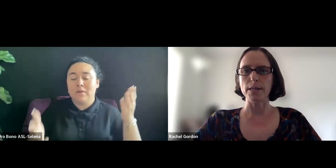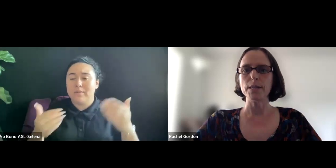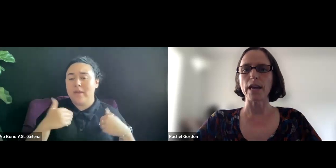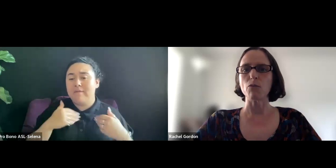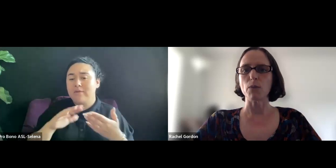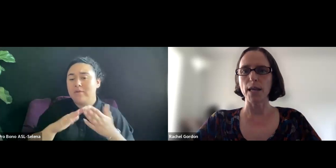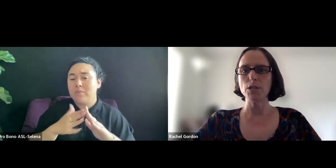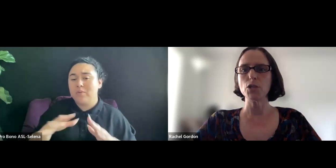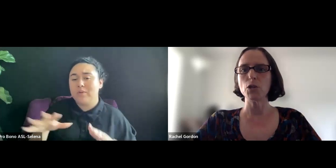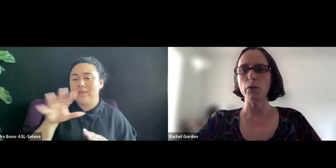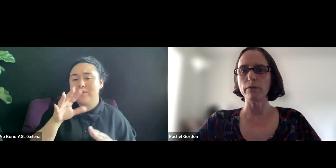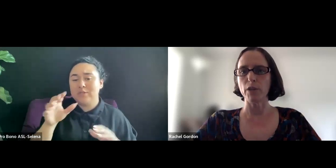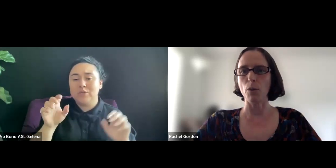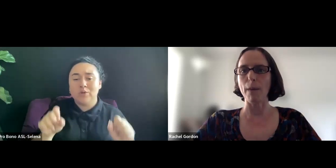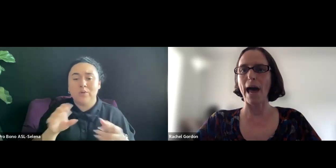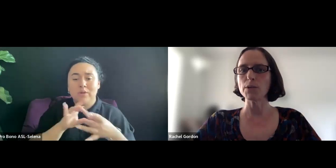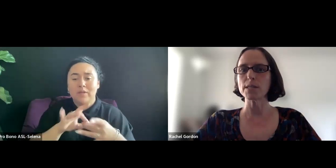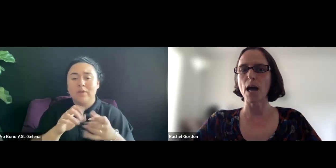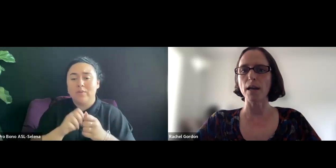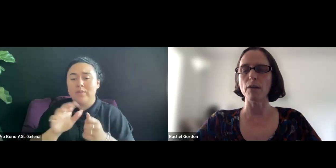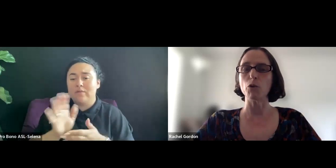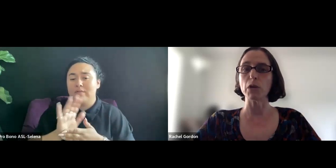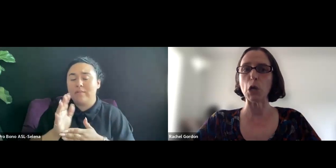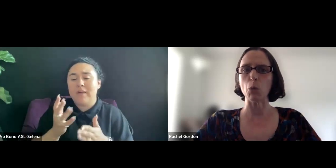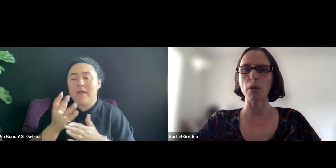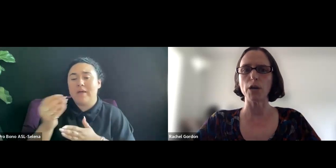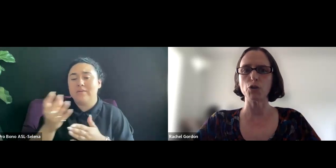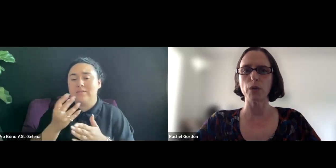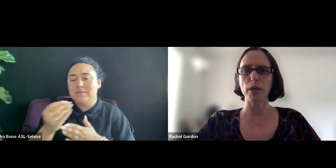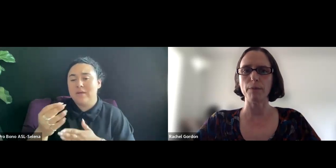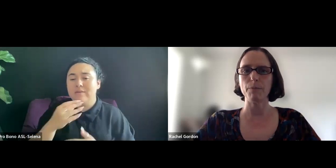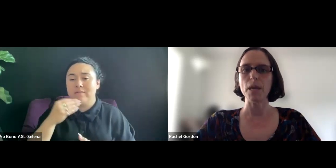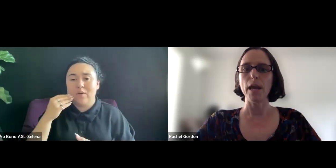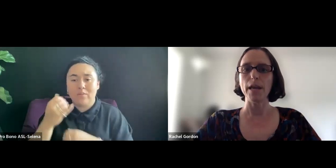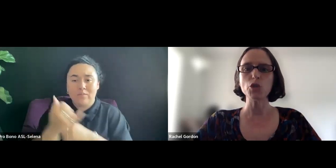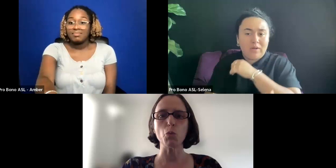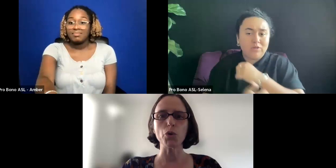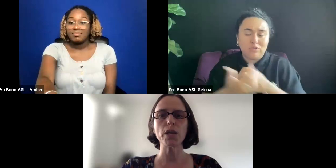OUTSIDE OF YOUR HOME COUNTRY. IT IS WORTH CONNECTING WITH THEM.